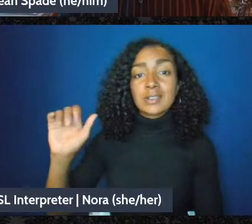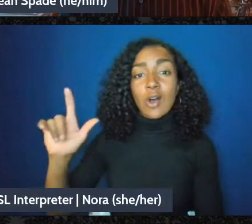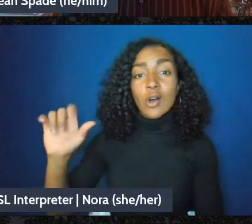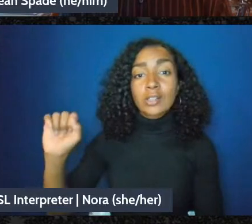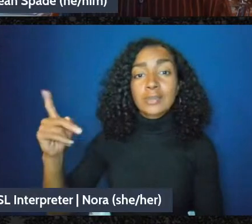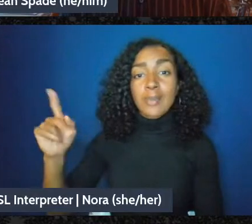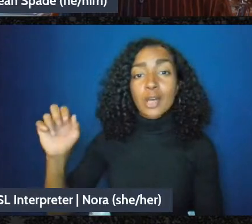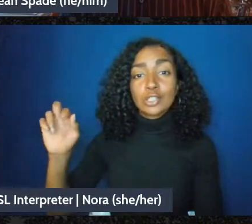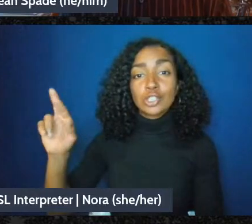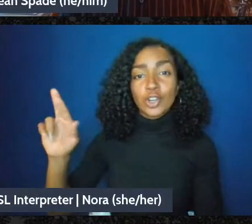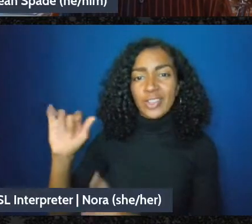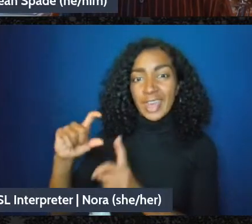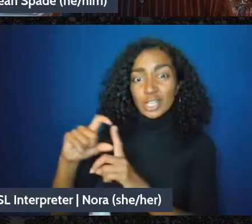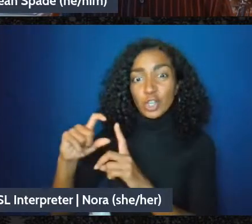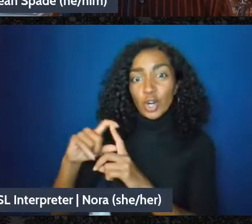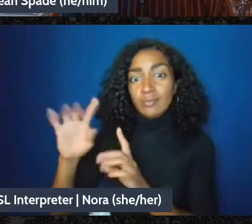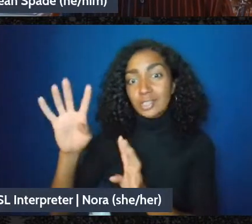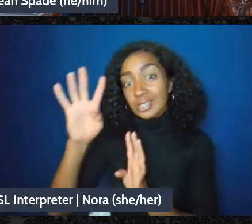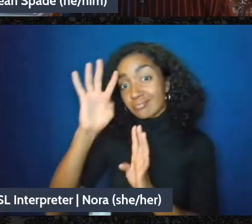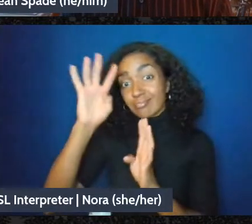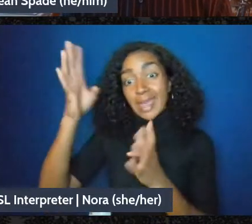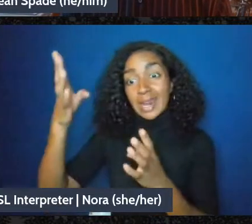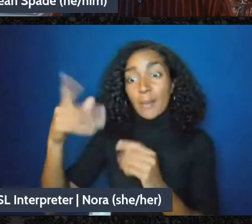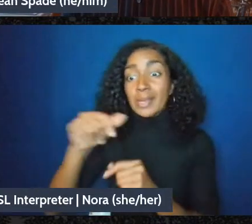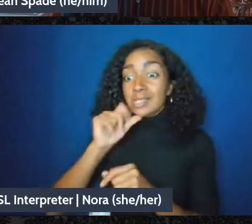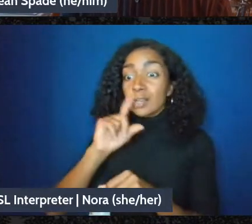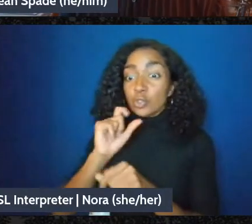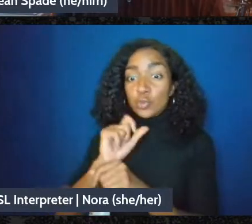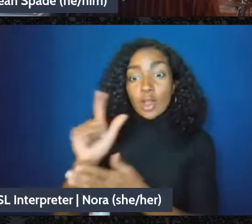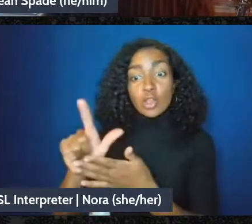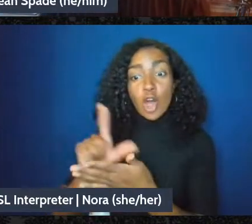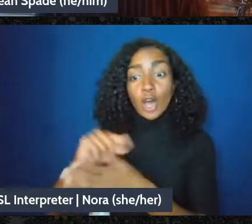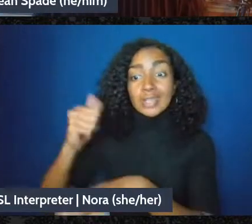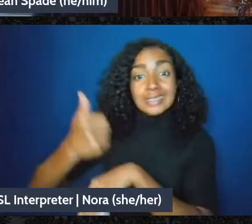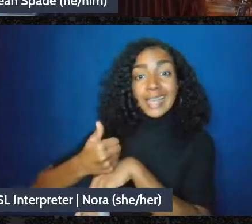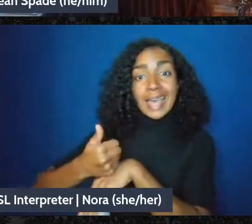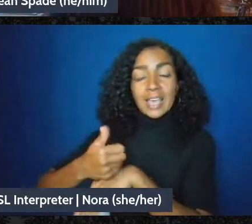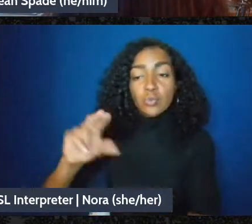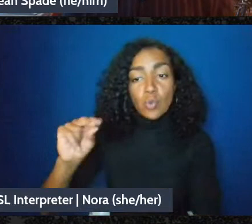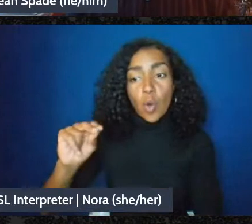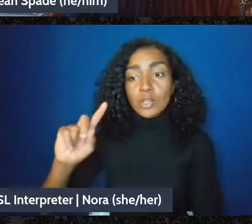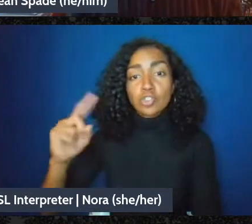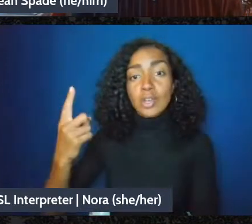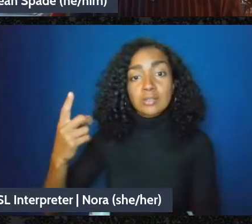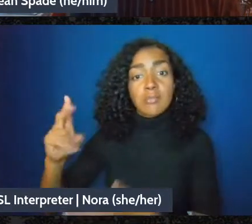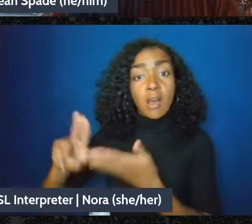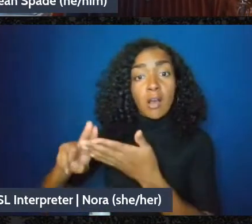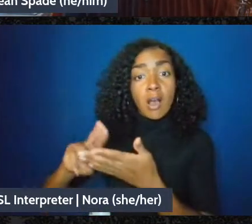sponsorships it's just a contract, and so there's a fiscal sponsorship contract between your groups